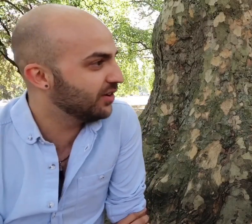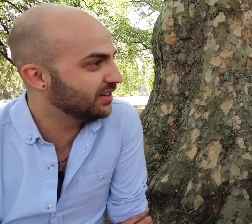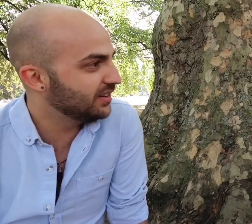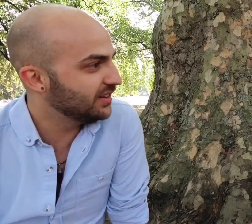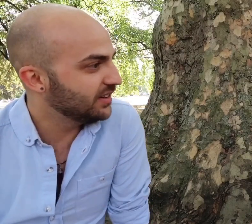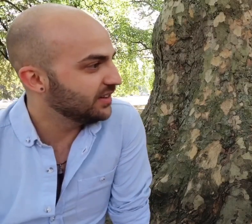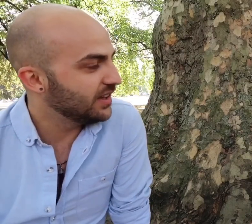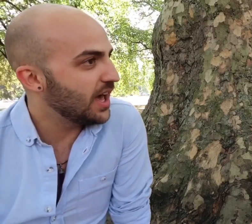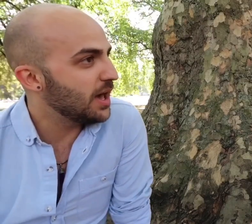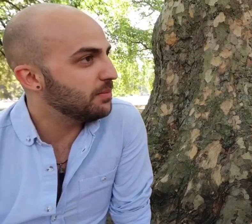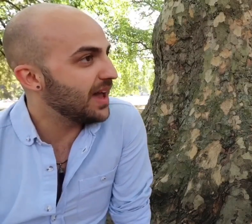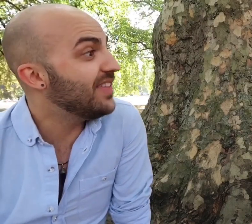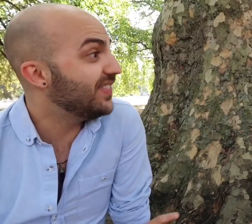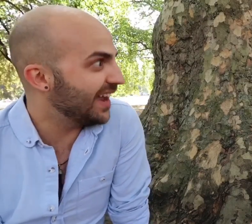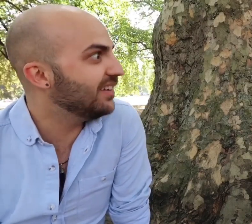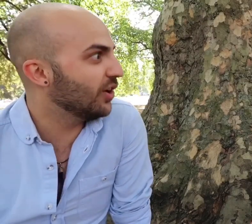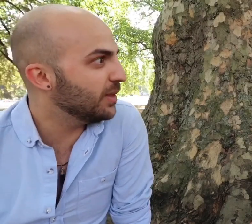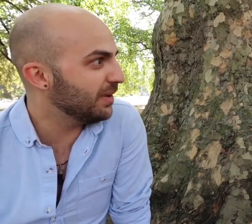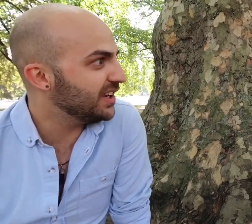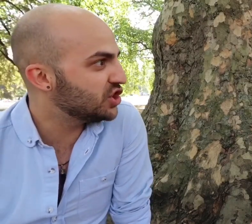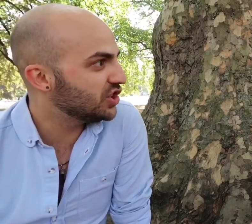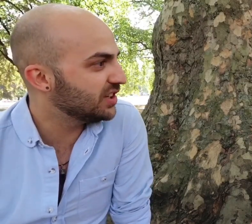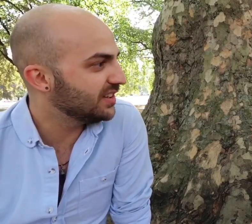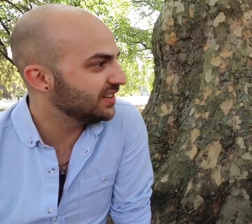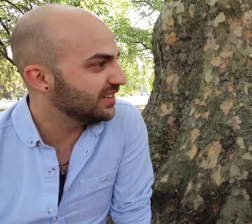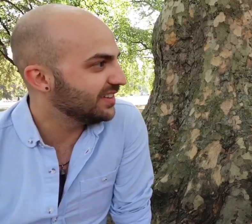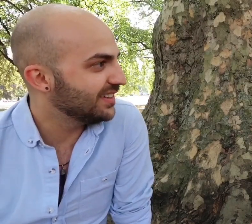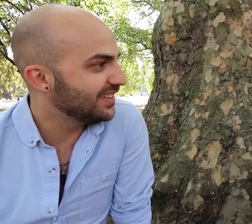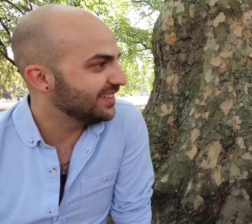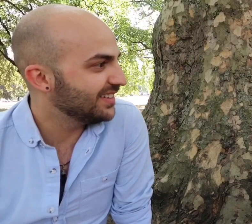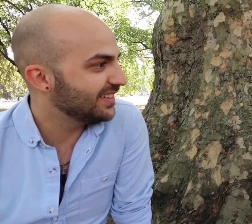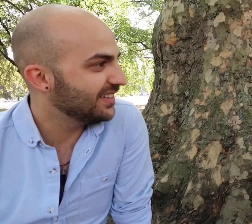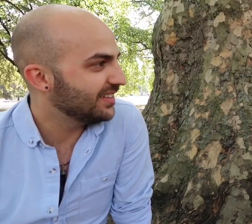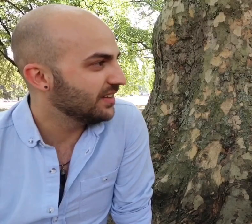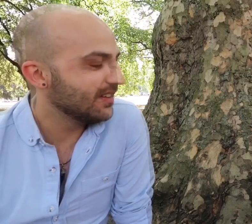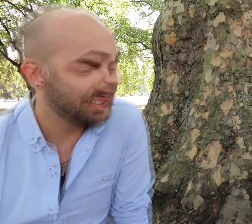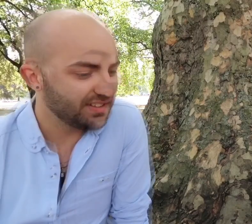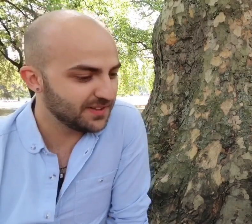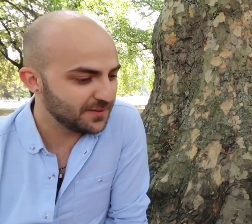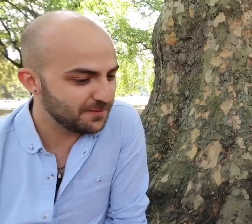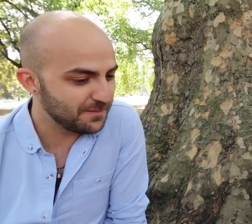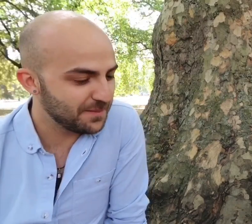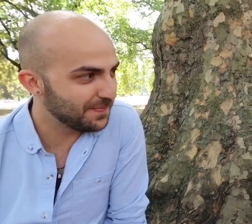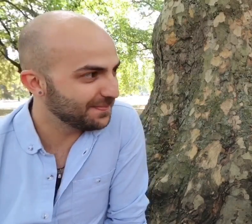okay and then on the beach ,that was special the one on the beach. Anyway